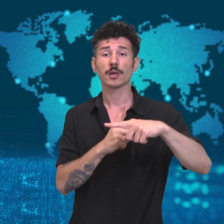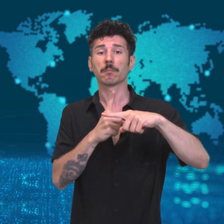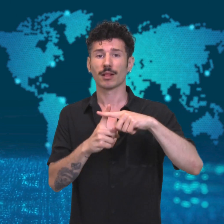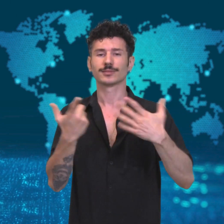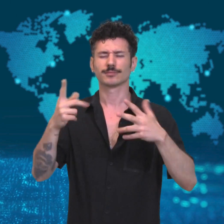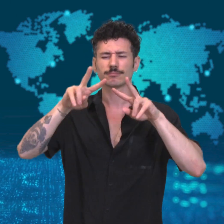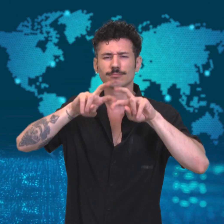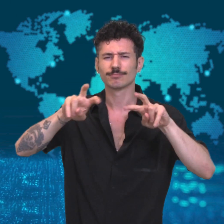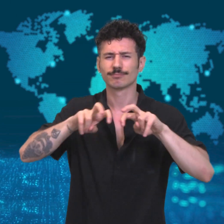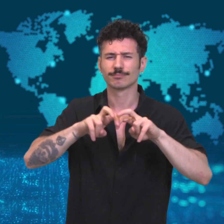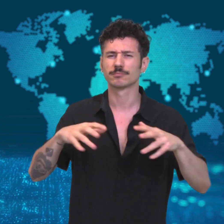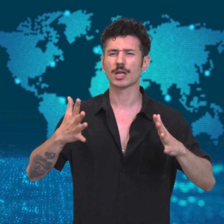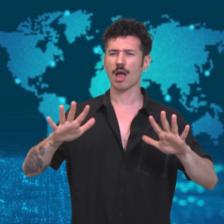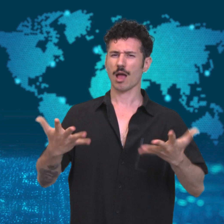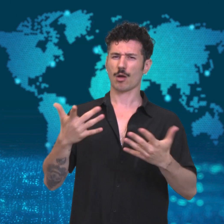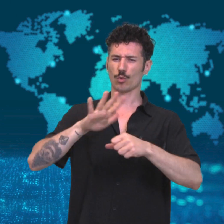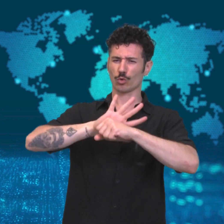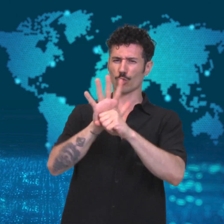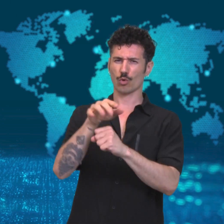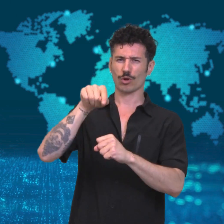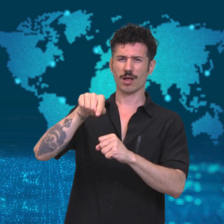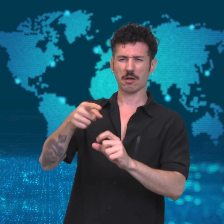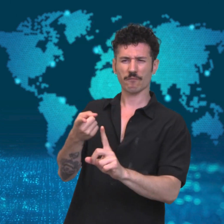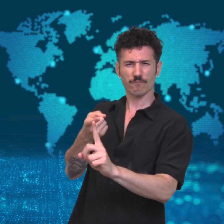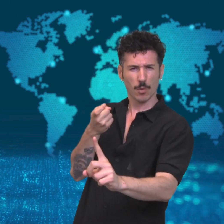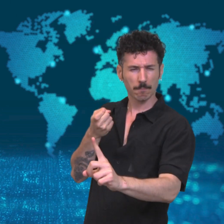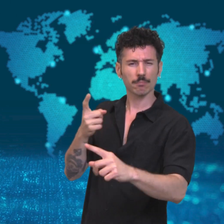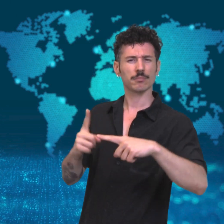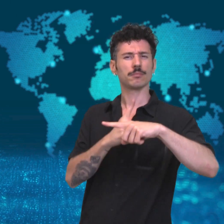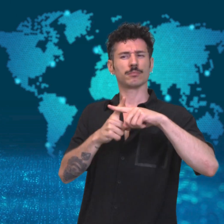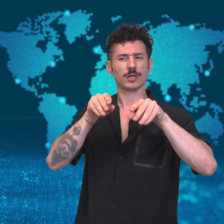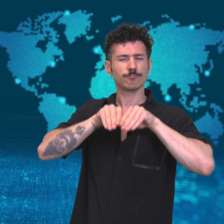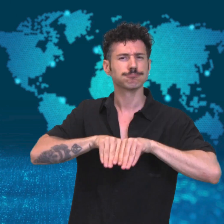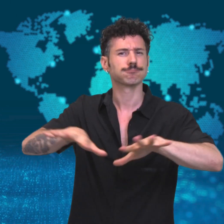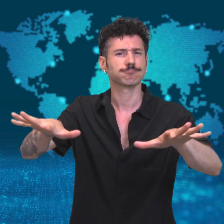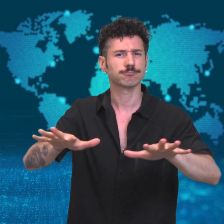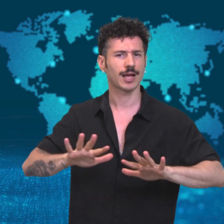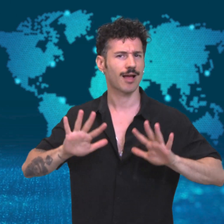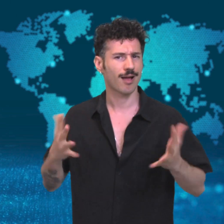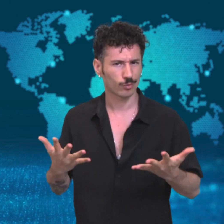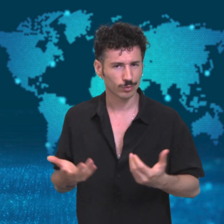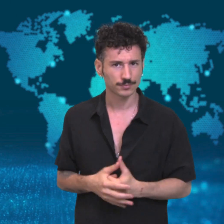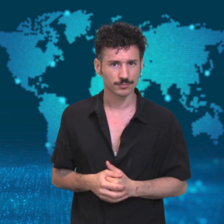spread. The resolution was approved without any